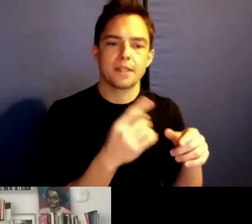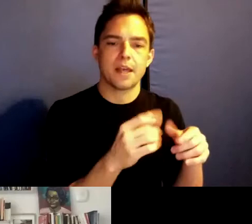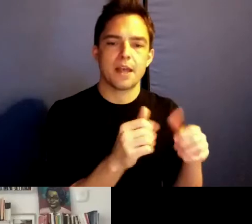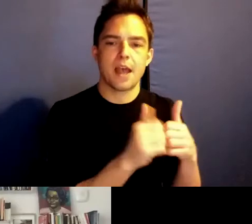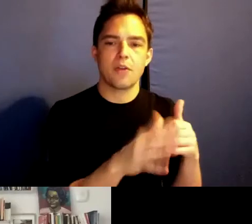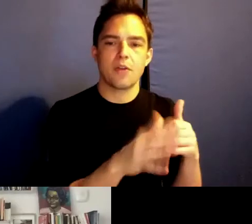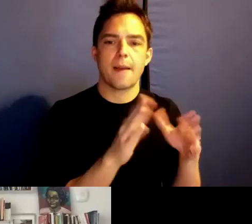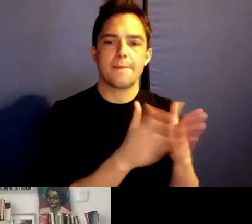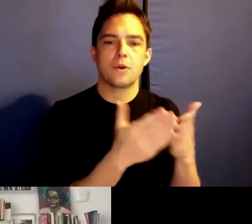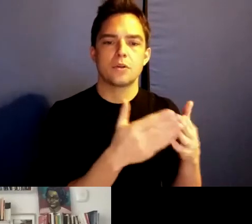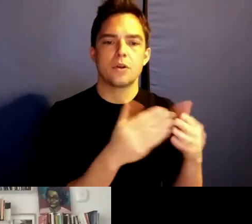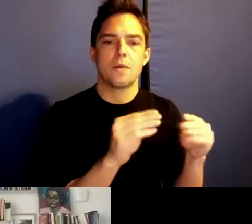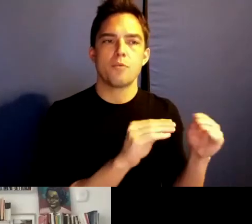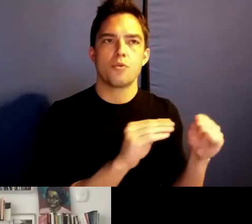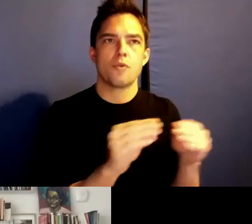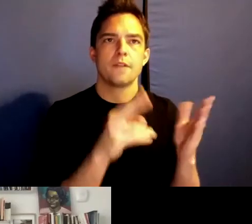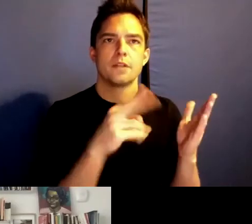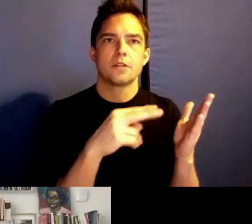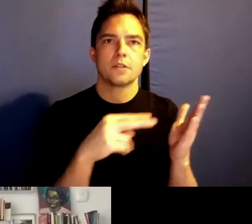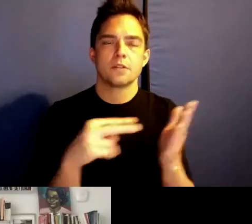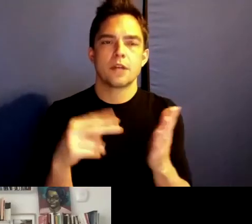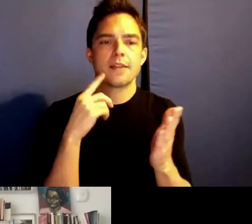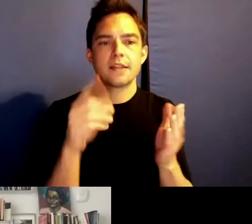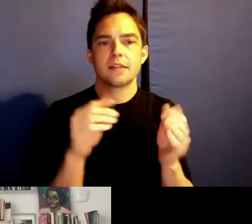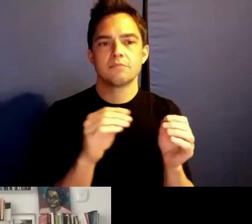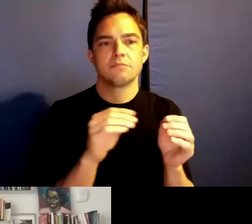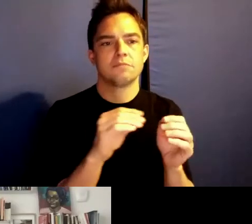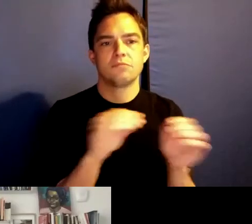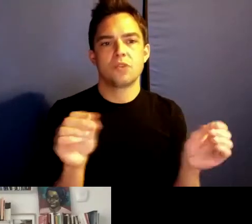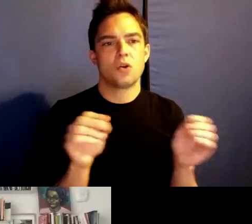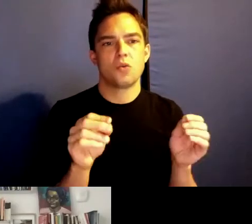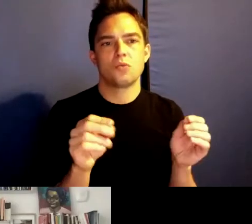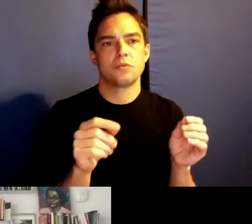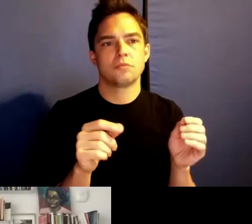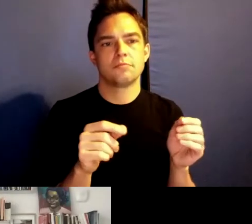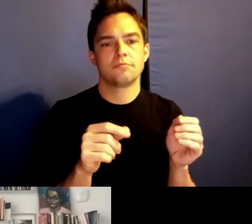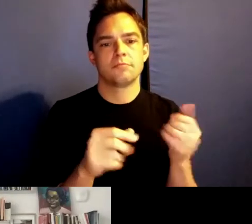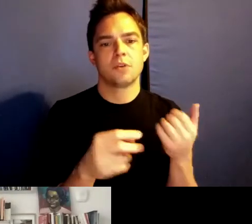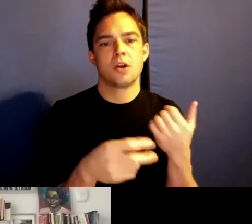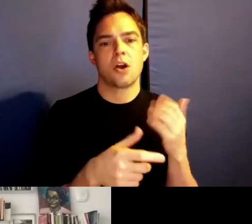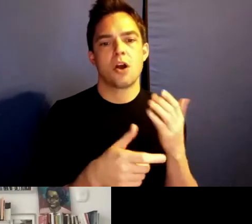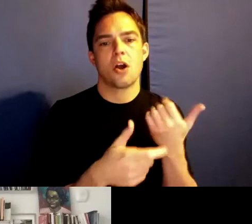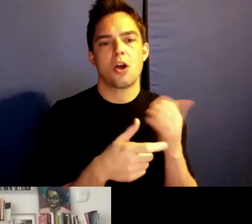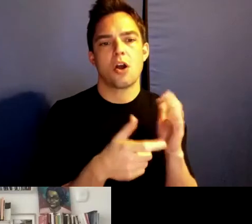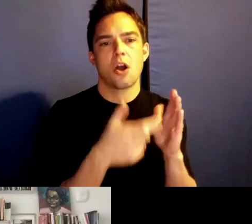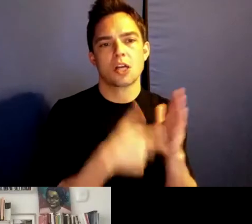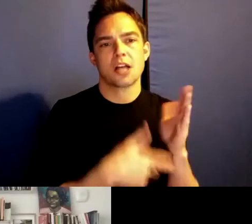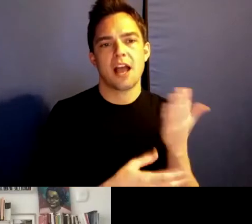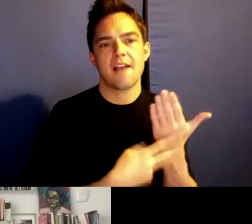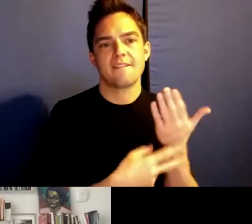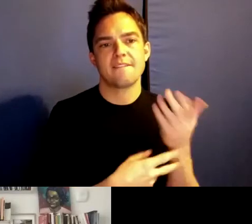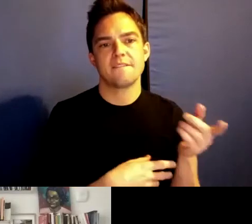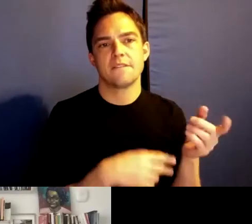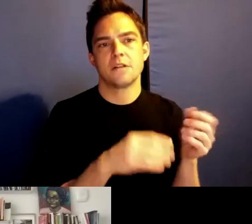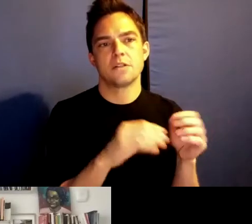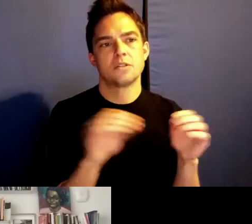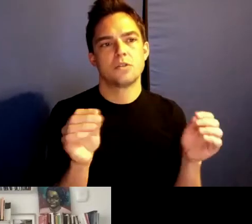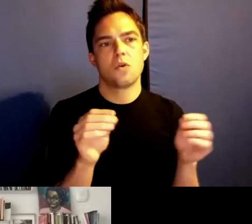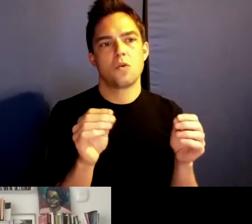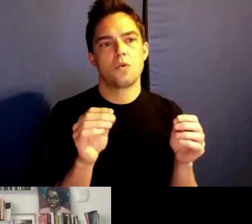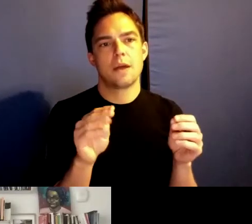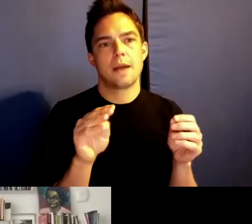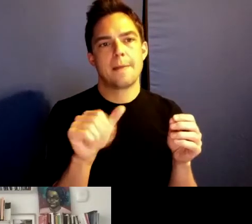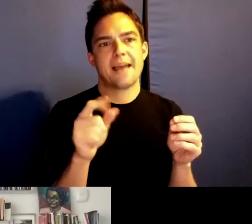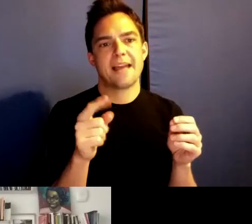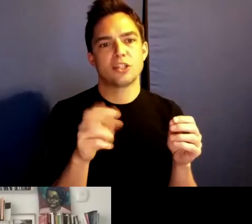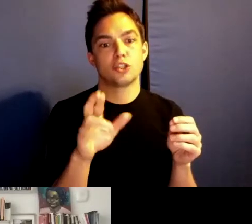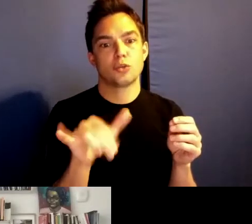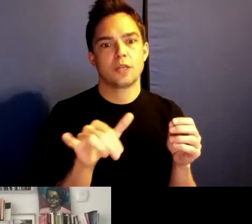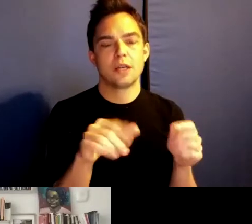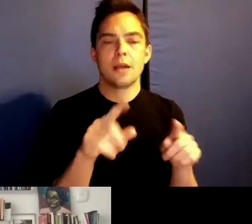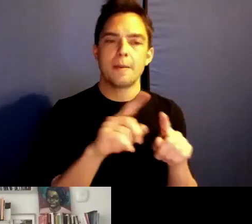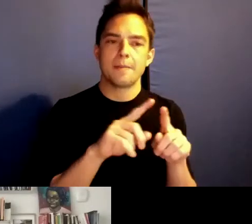back to archived it's also how queerness and transcendence has been from a relationship